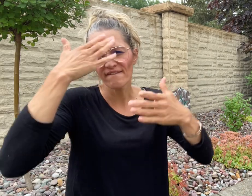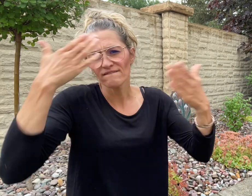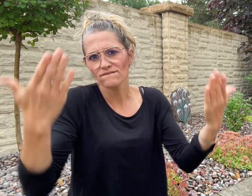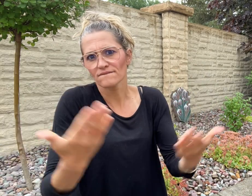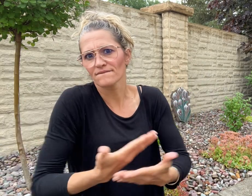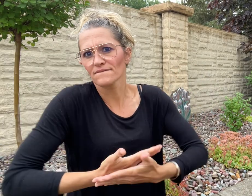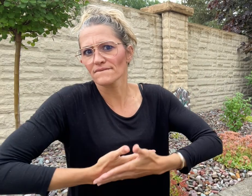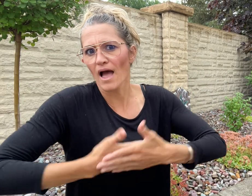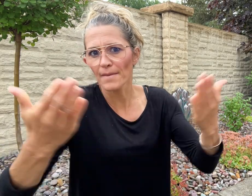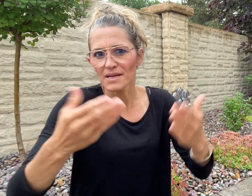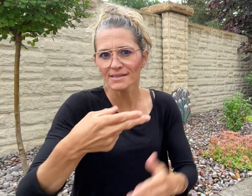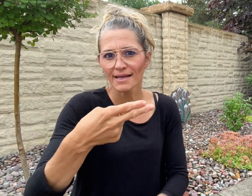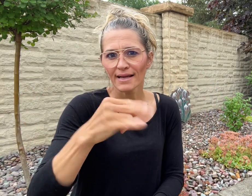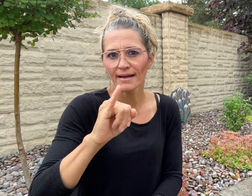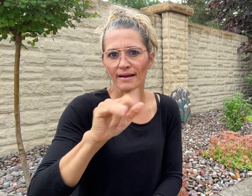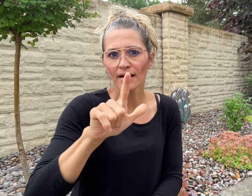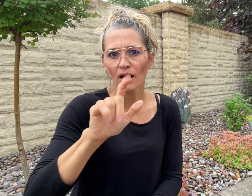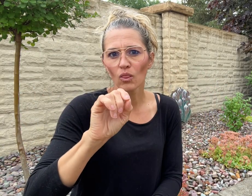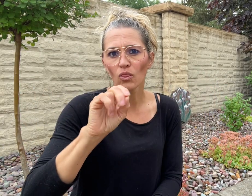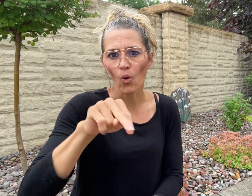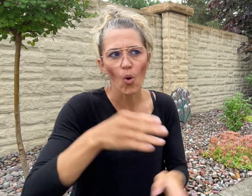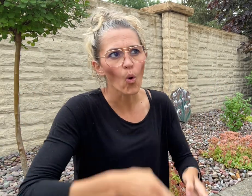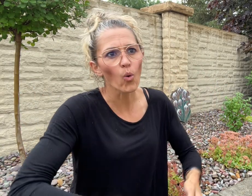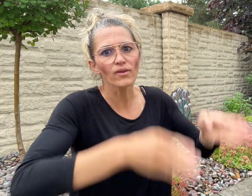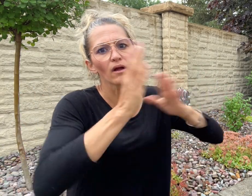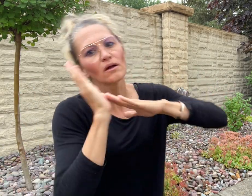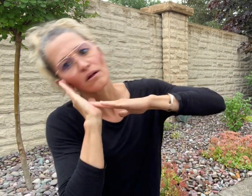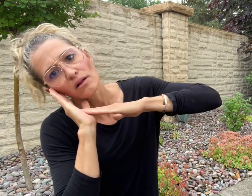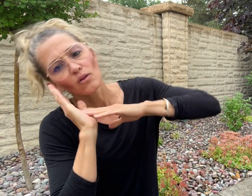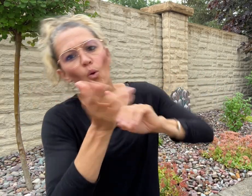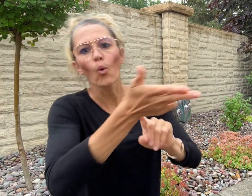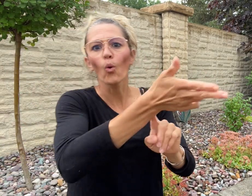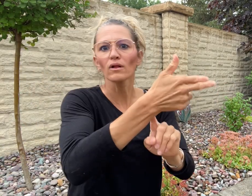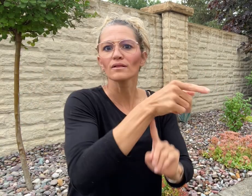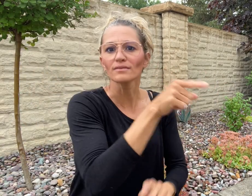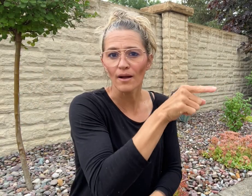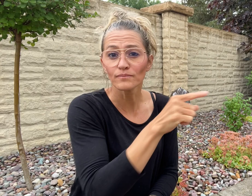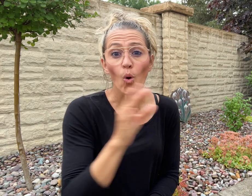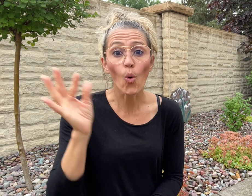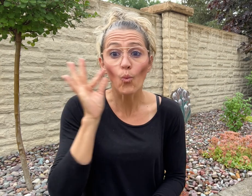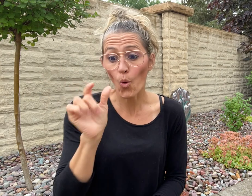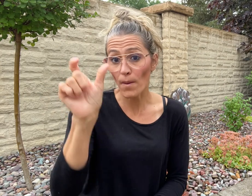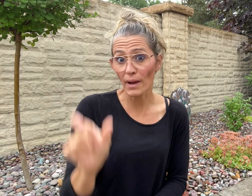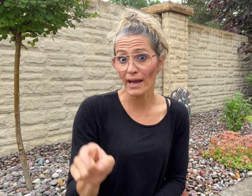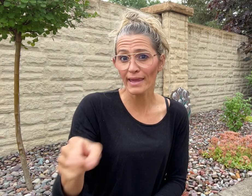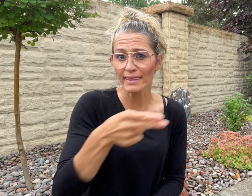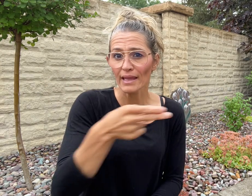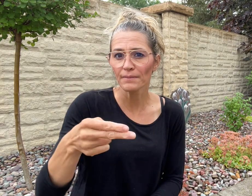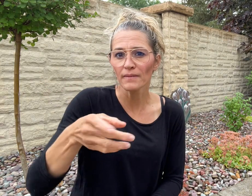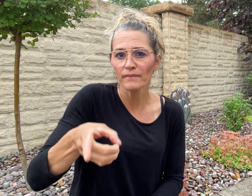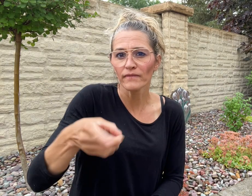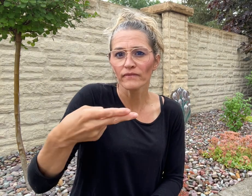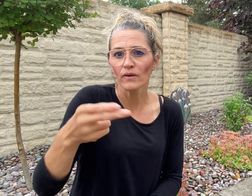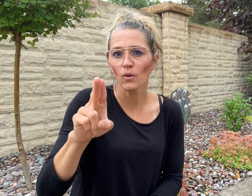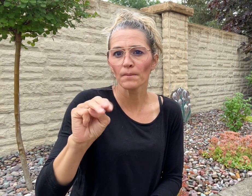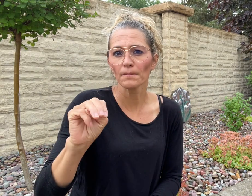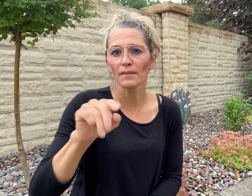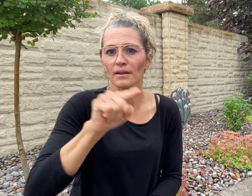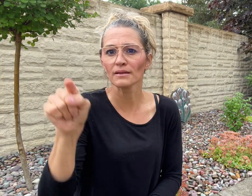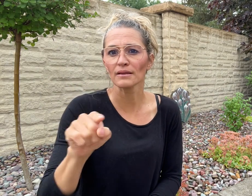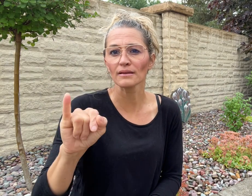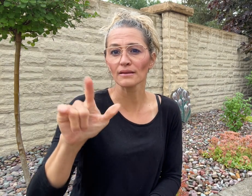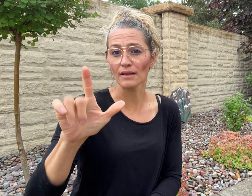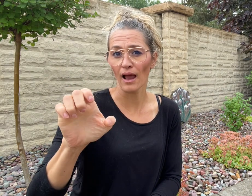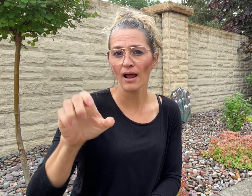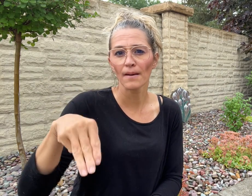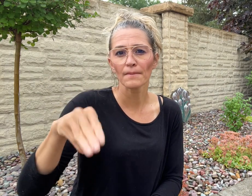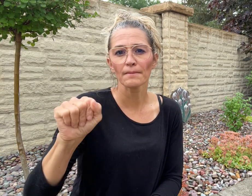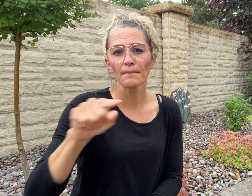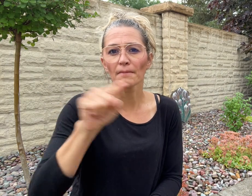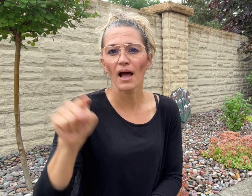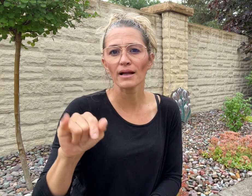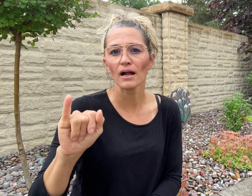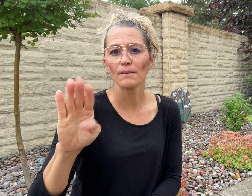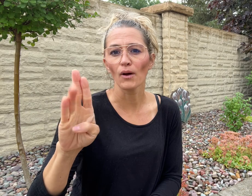through three-month long training at Ciro Training, a coffee